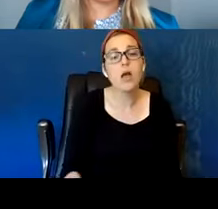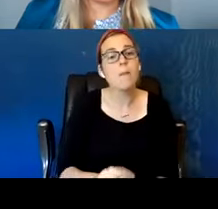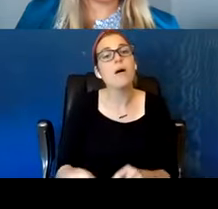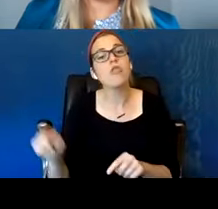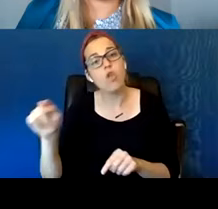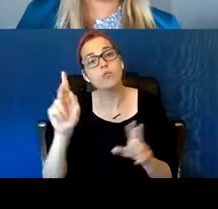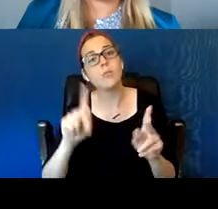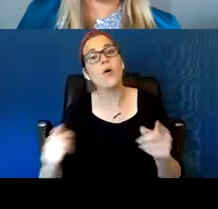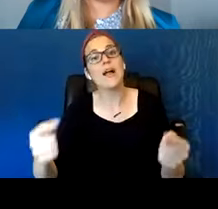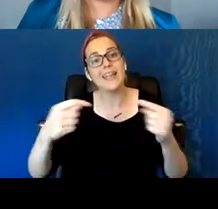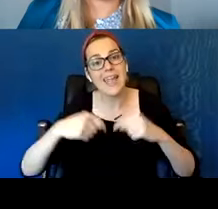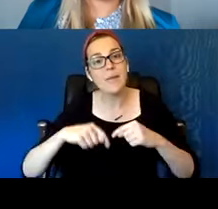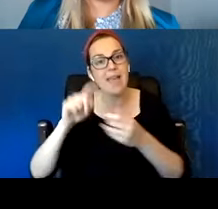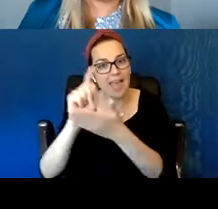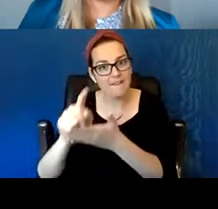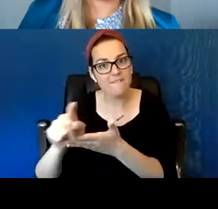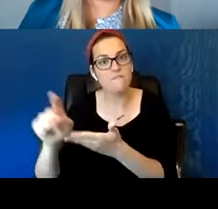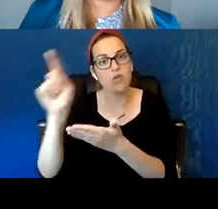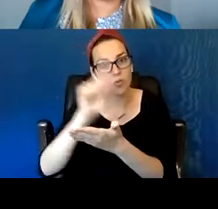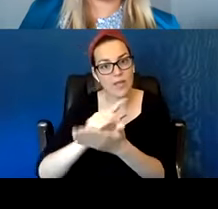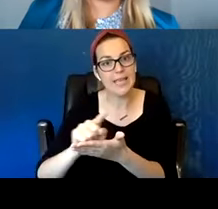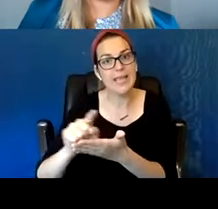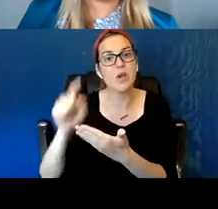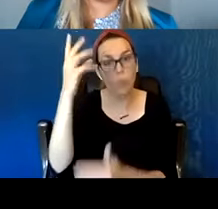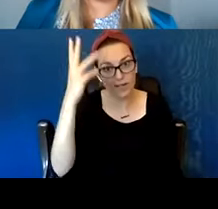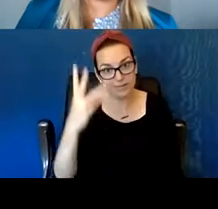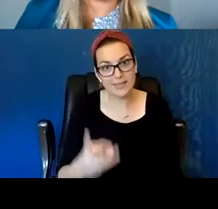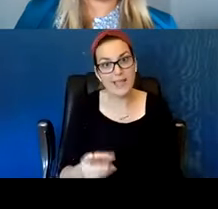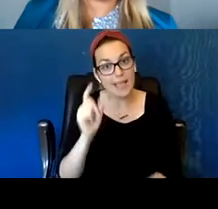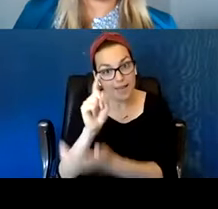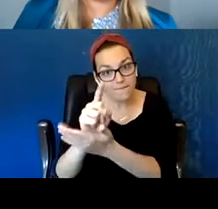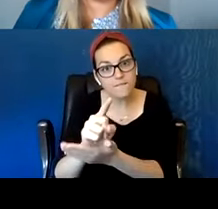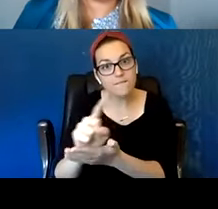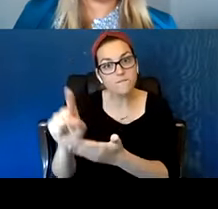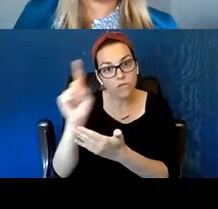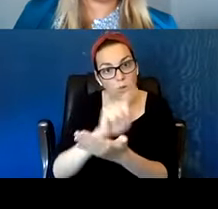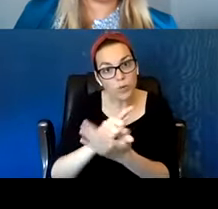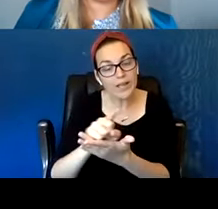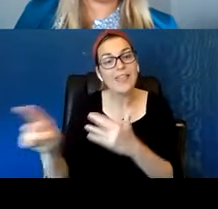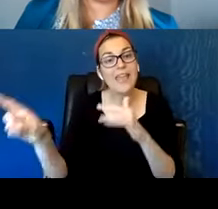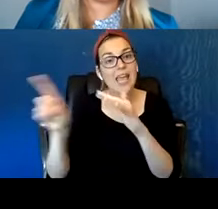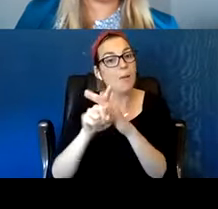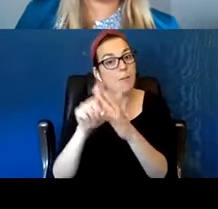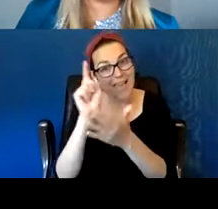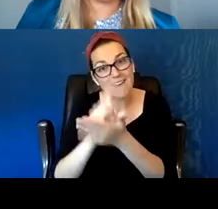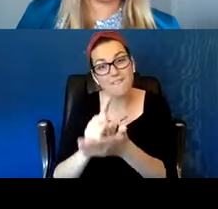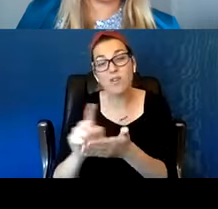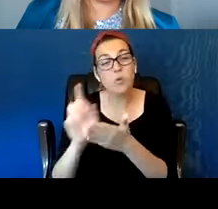totally consistent and they were okay. And they were happy even in the face of some hard stuff.